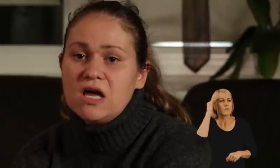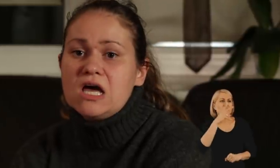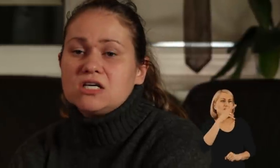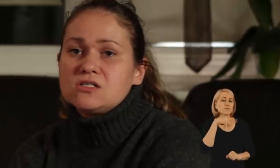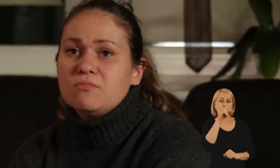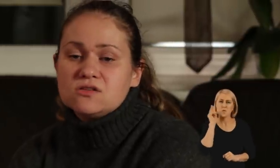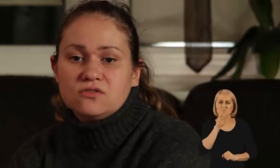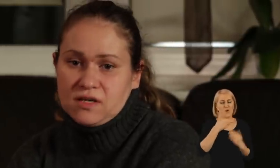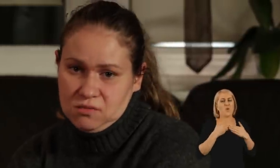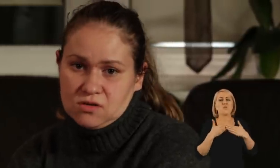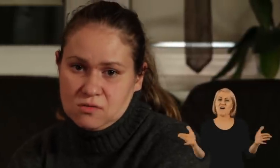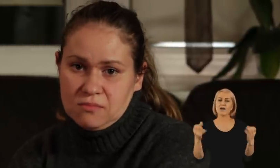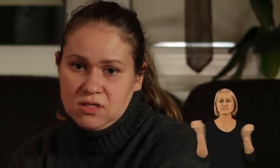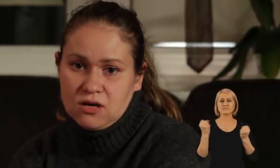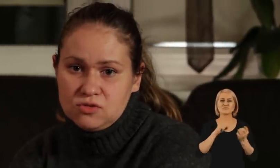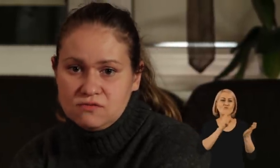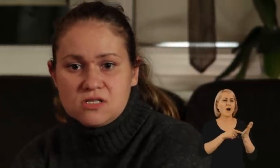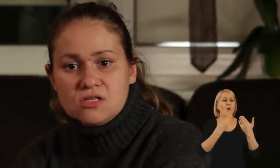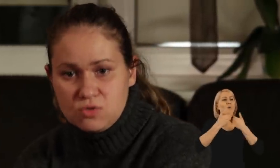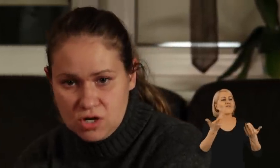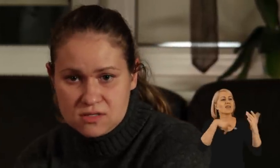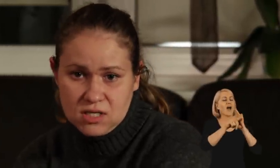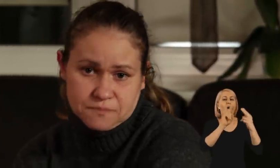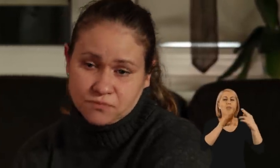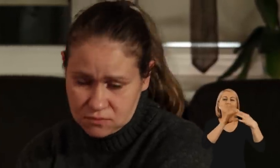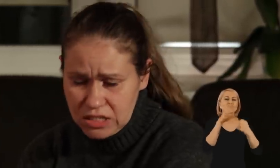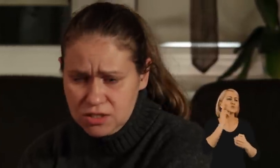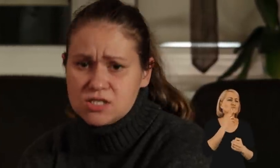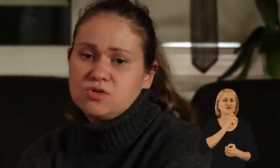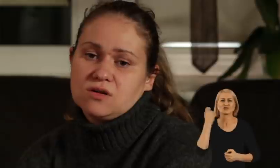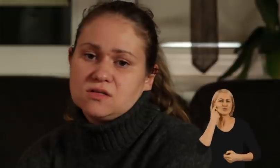They are open for both hearing and deaf people. .